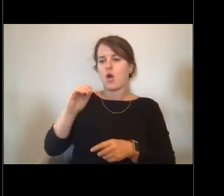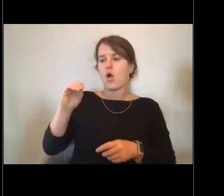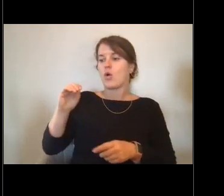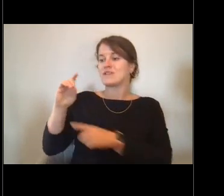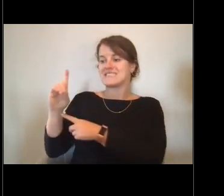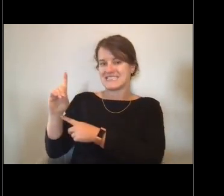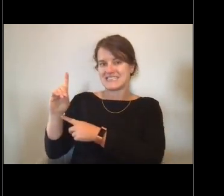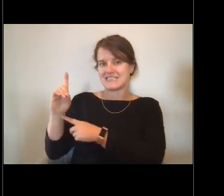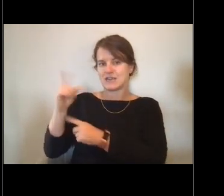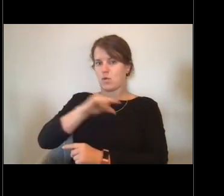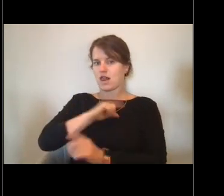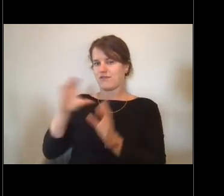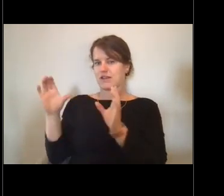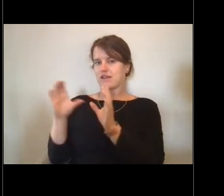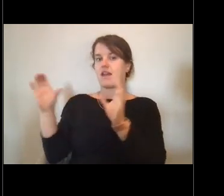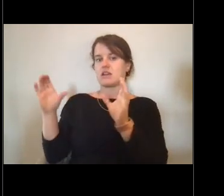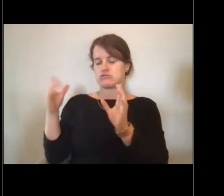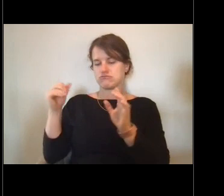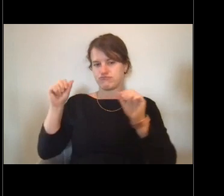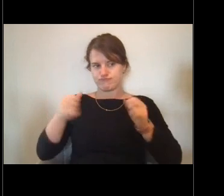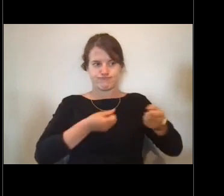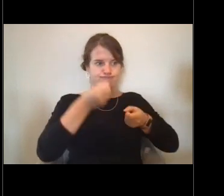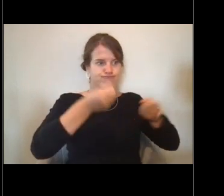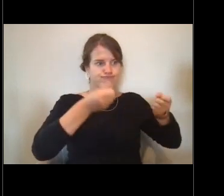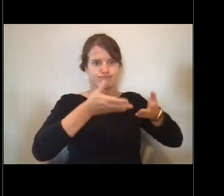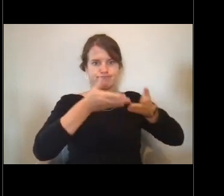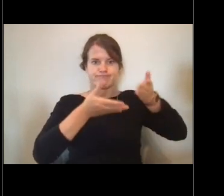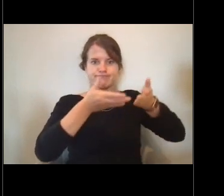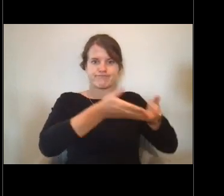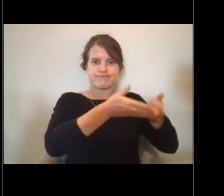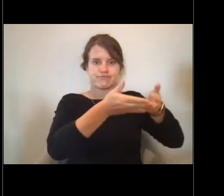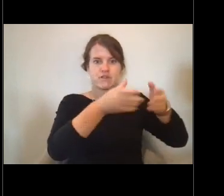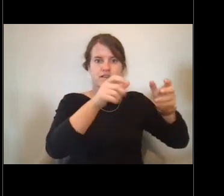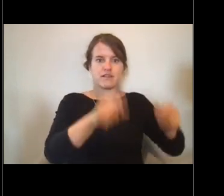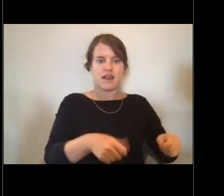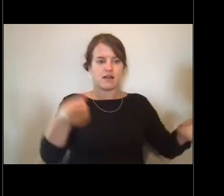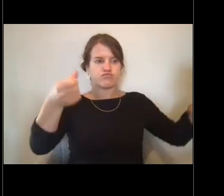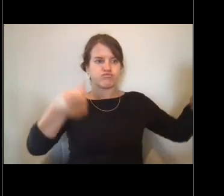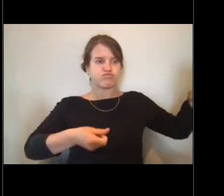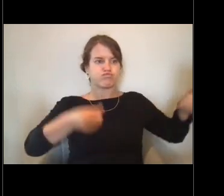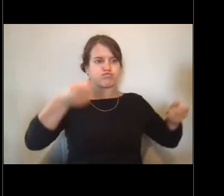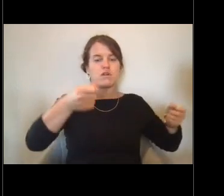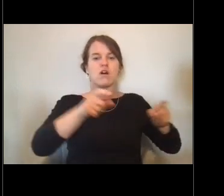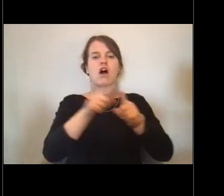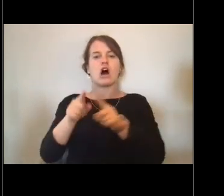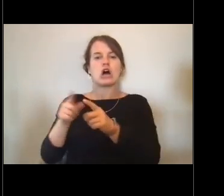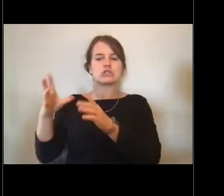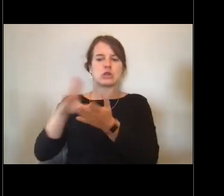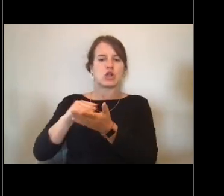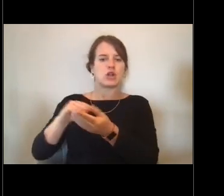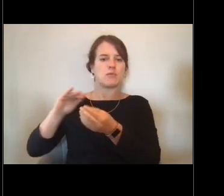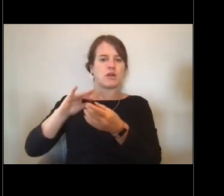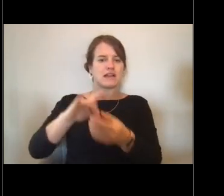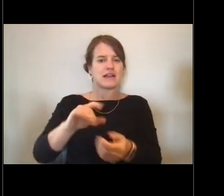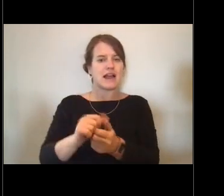that include, you know, navigation or safety type duties. And then you finished that assignment